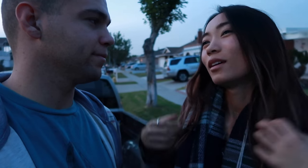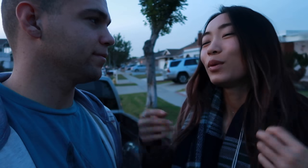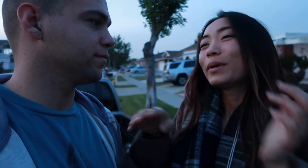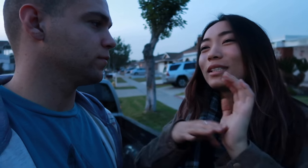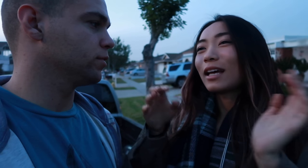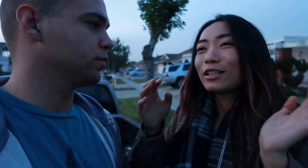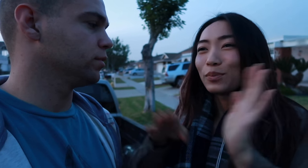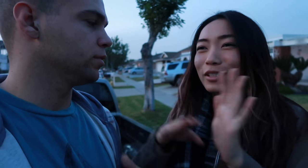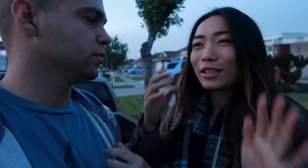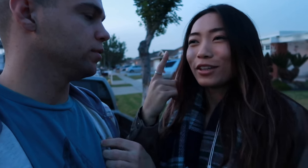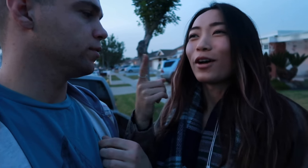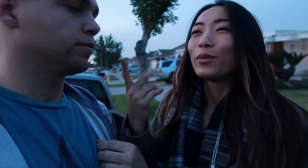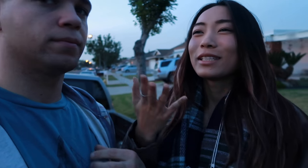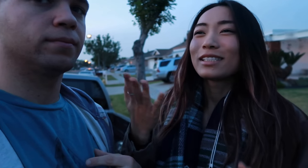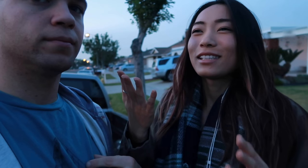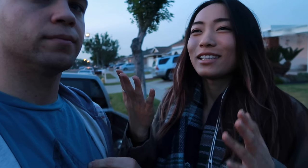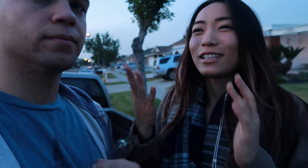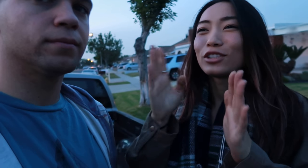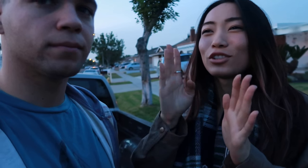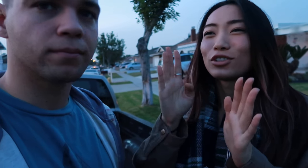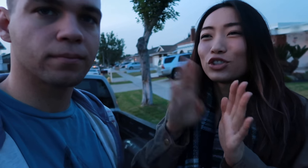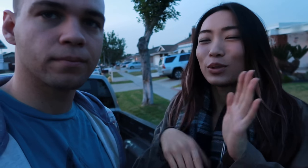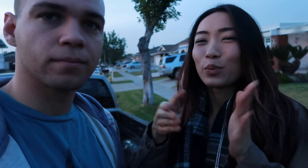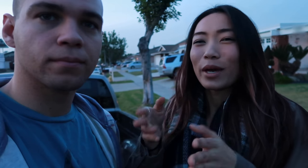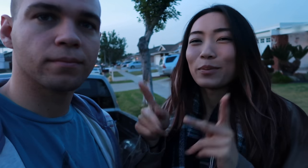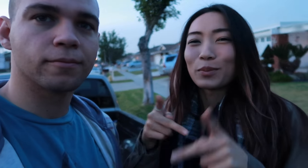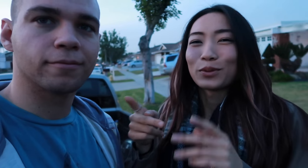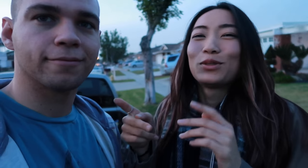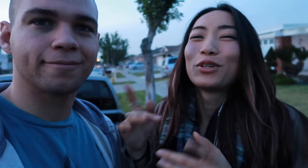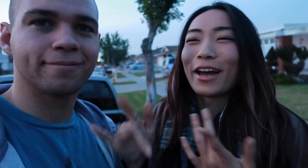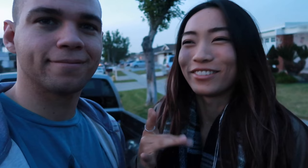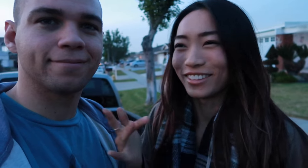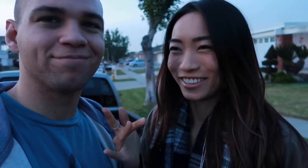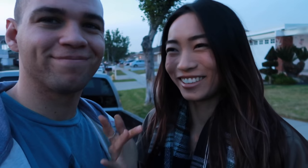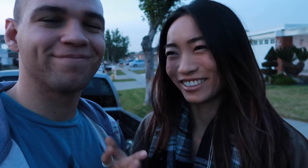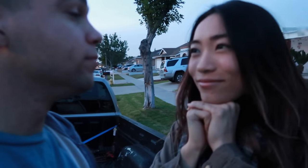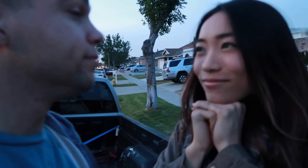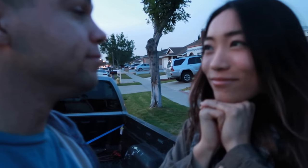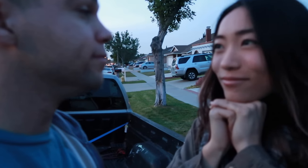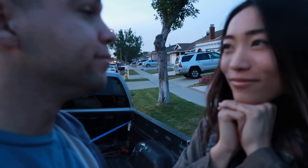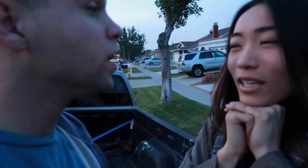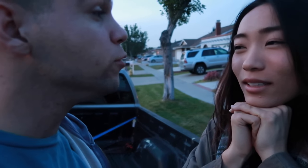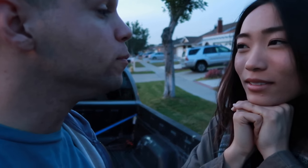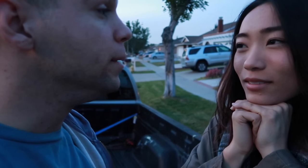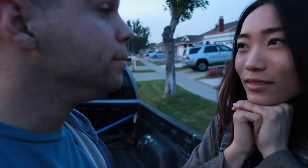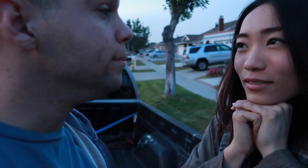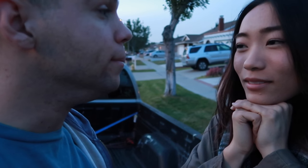I just basically thought what's the cheap way people travel Sounds good babe?